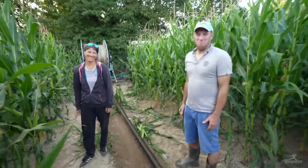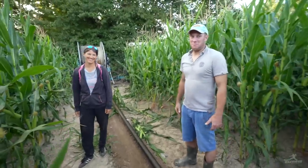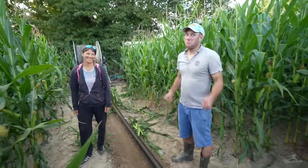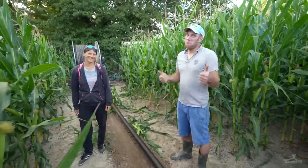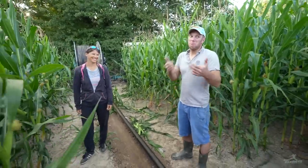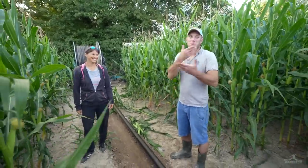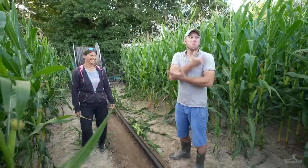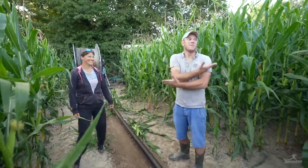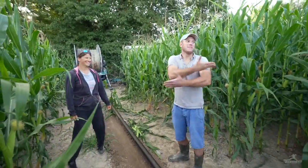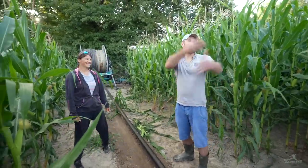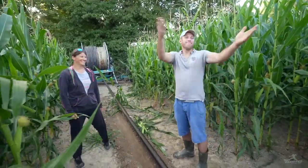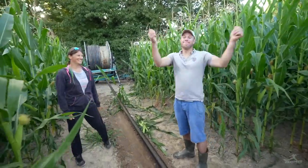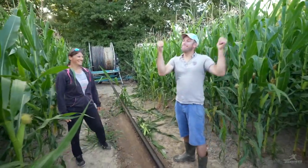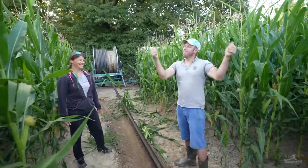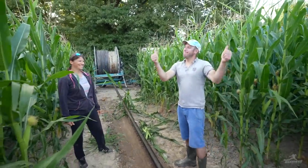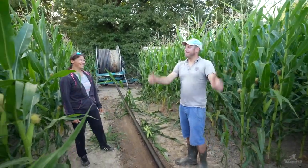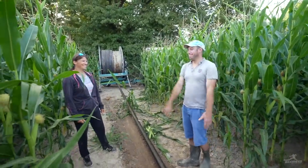This farm is great.